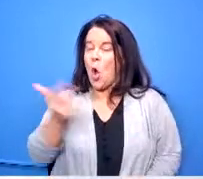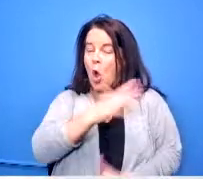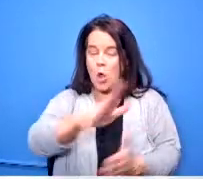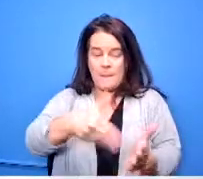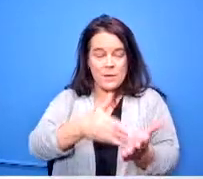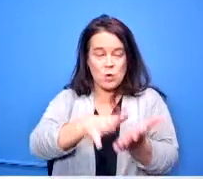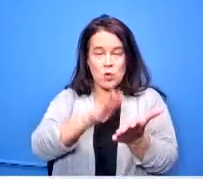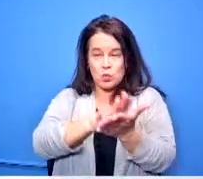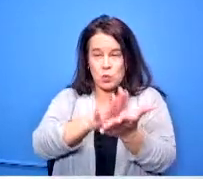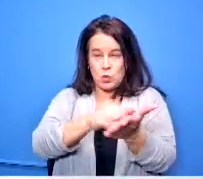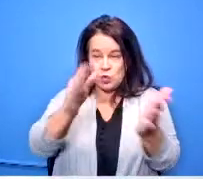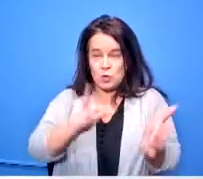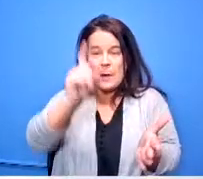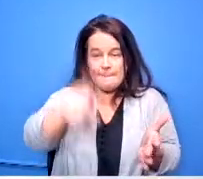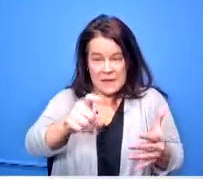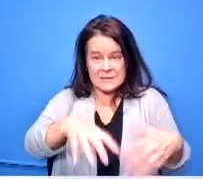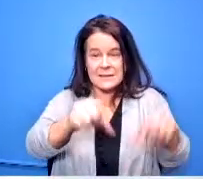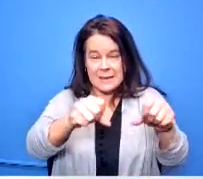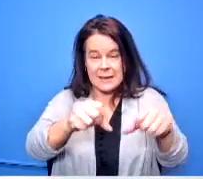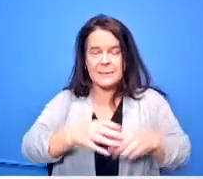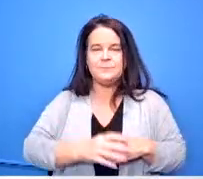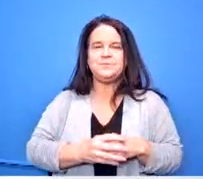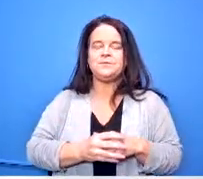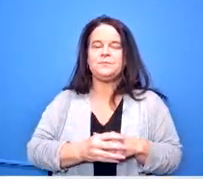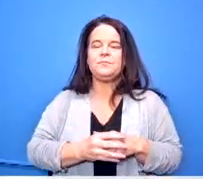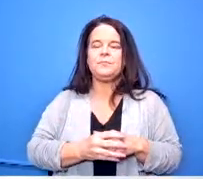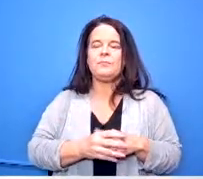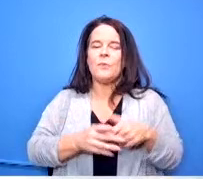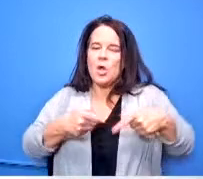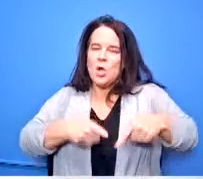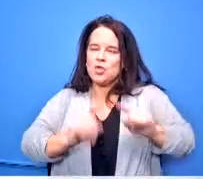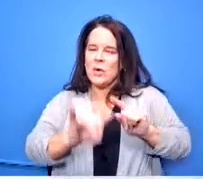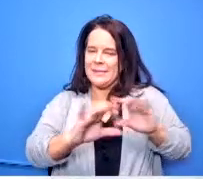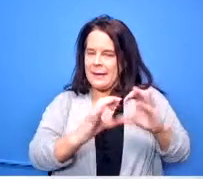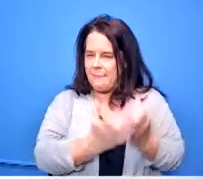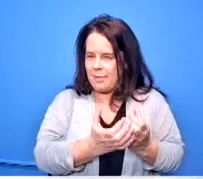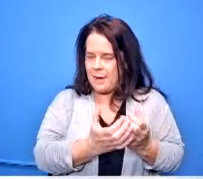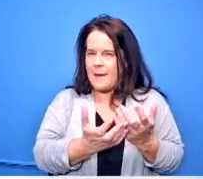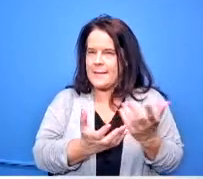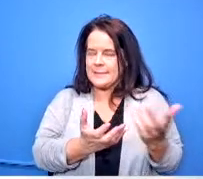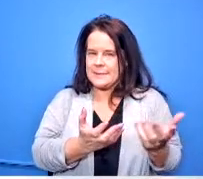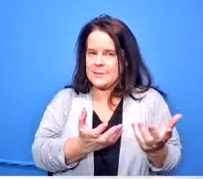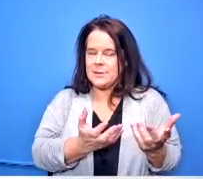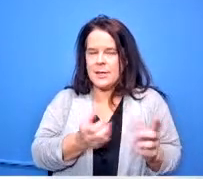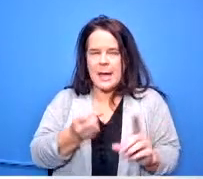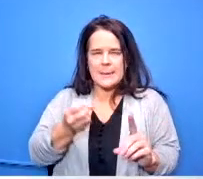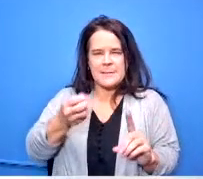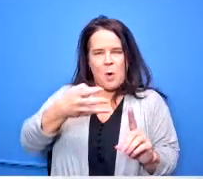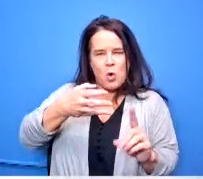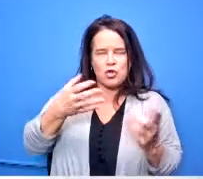and and during that uh course they get exposure to the careertech pathways that are available